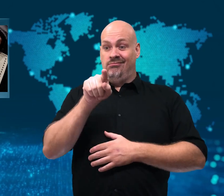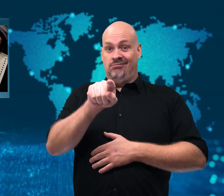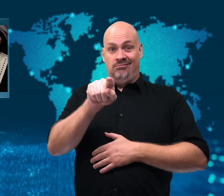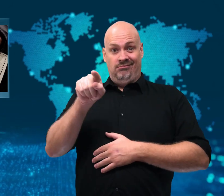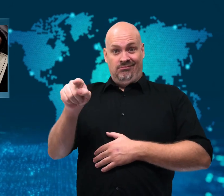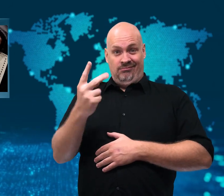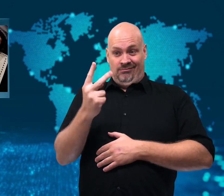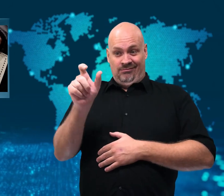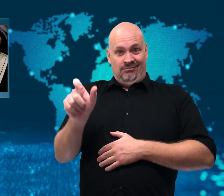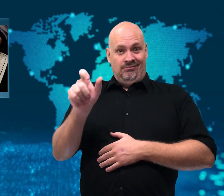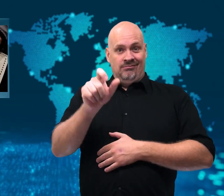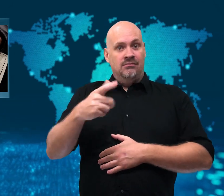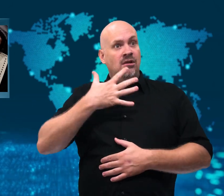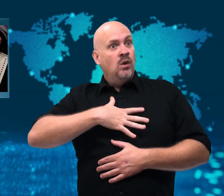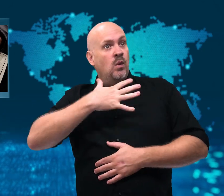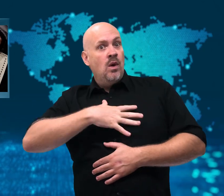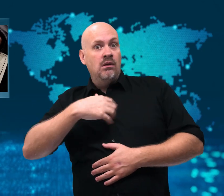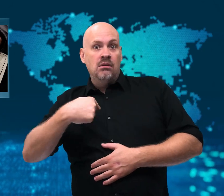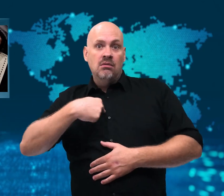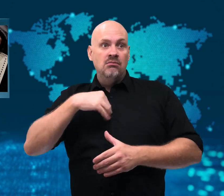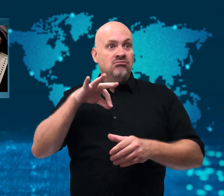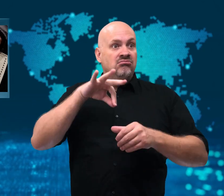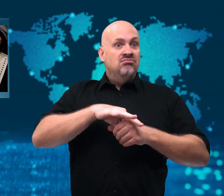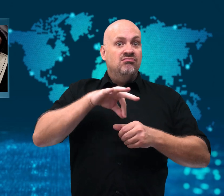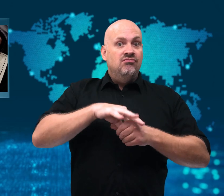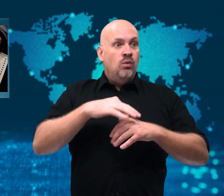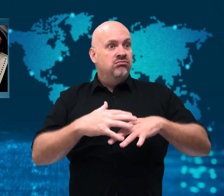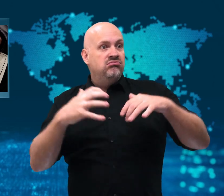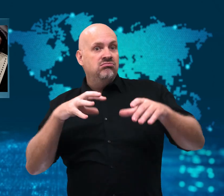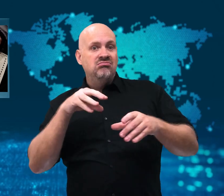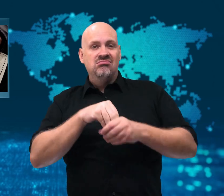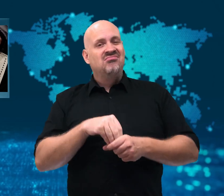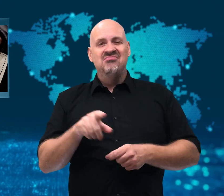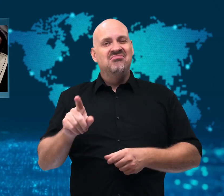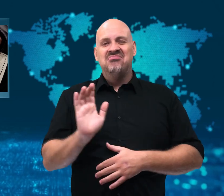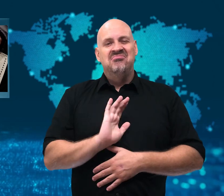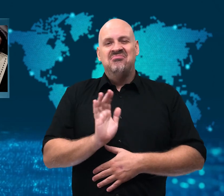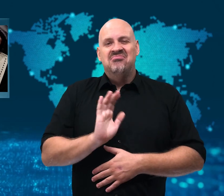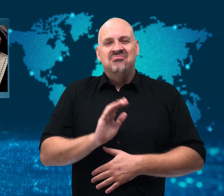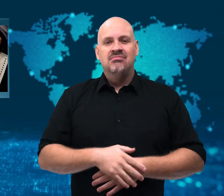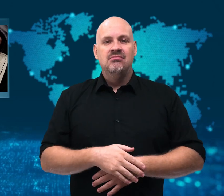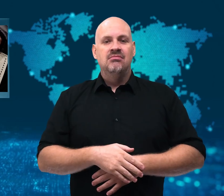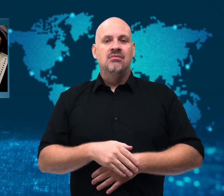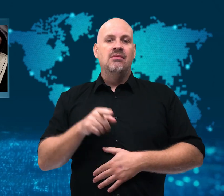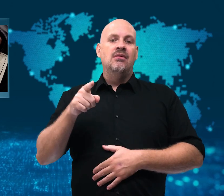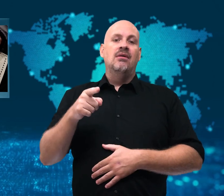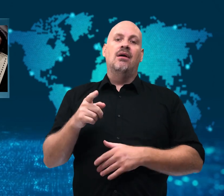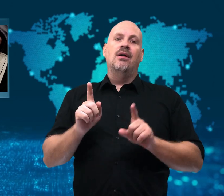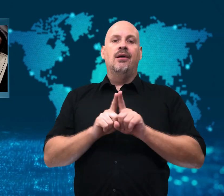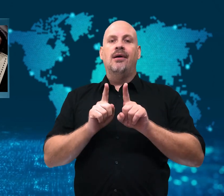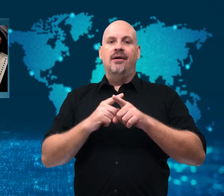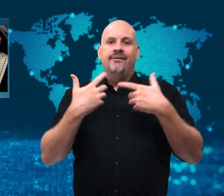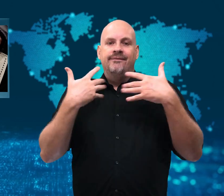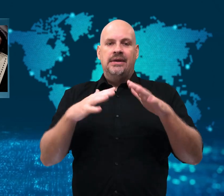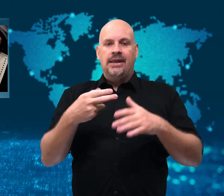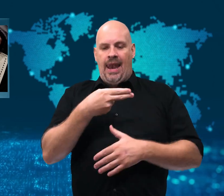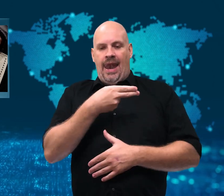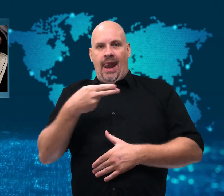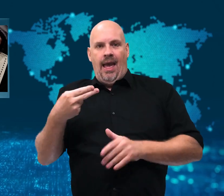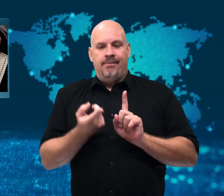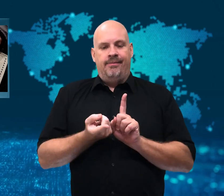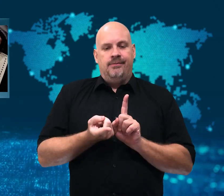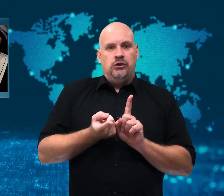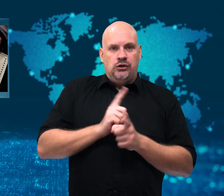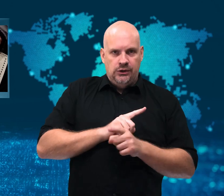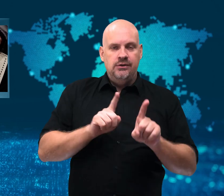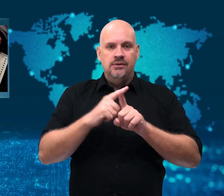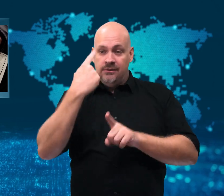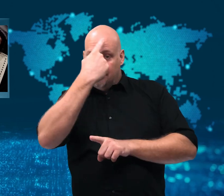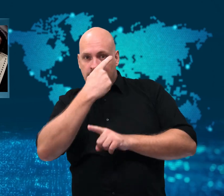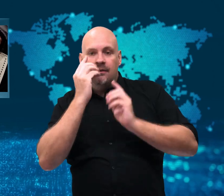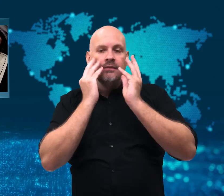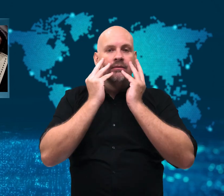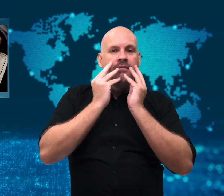The other two men are not truly running to get elected to Parliament -